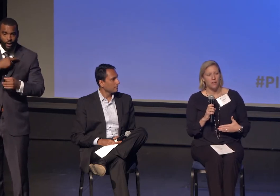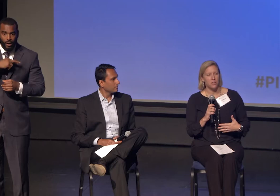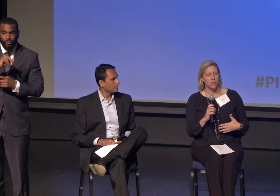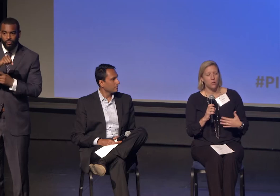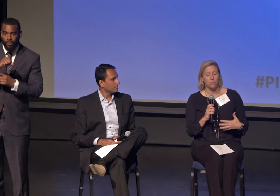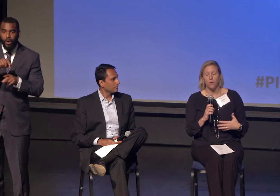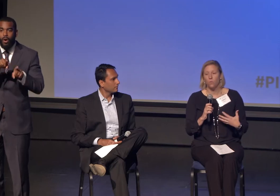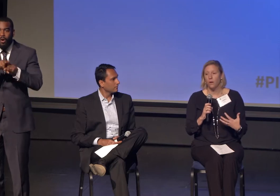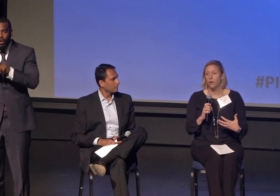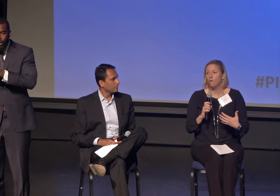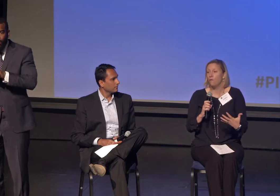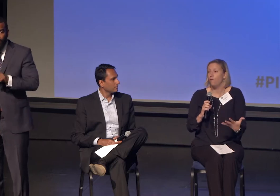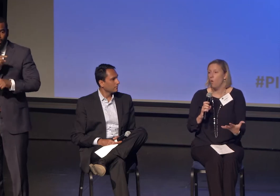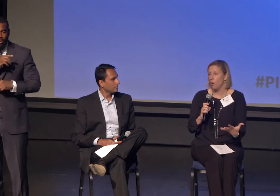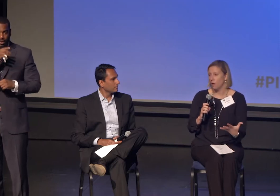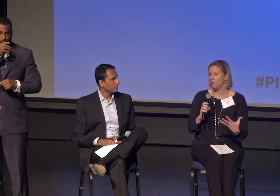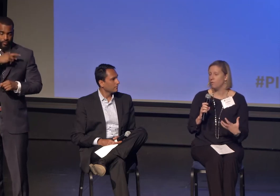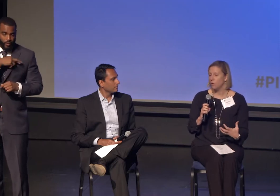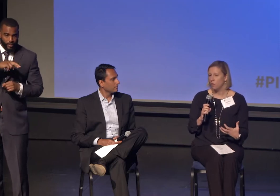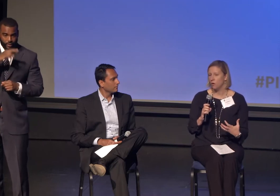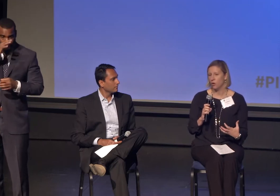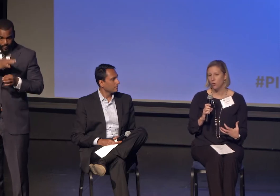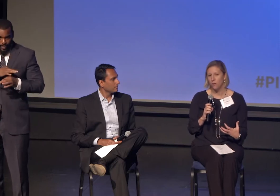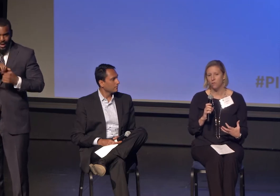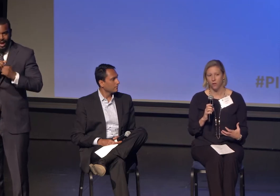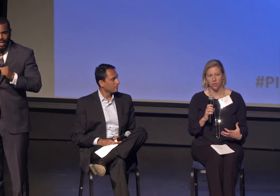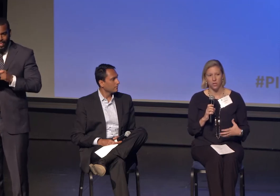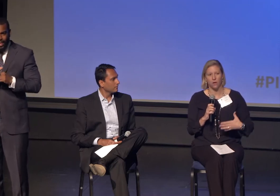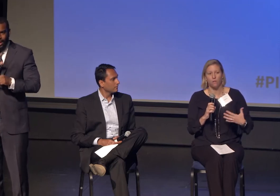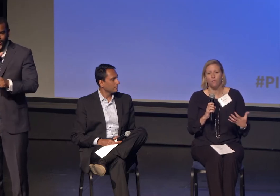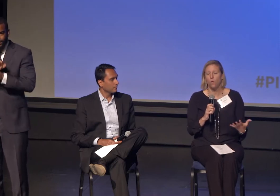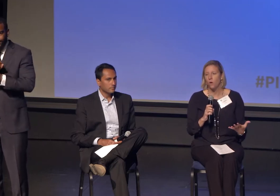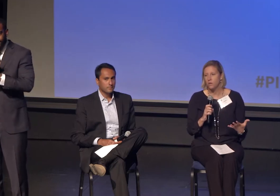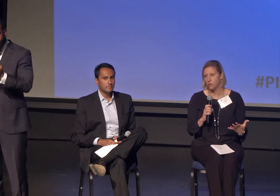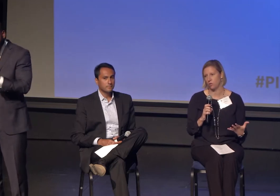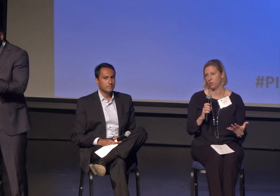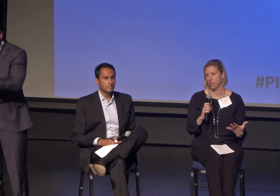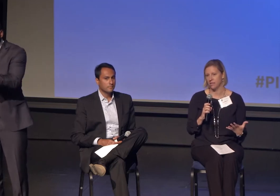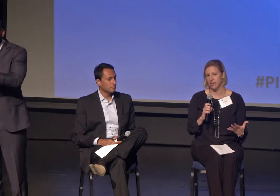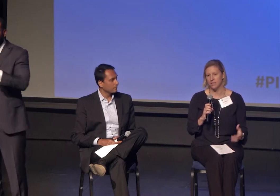could be really for, full human flourishing. For social justice.